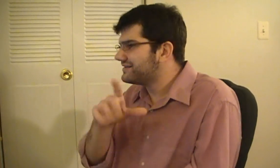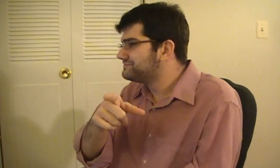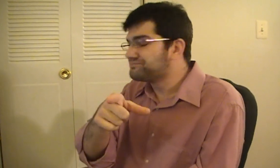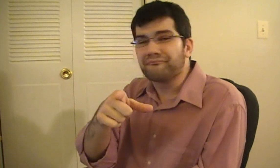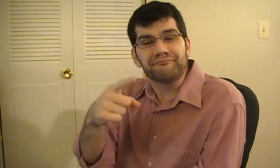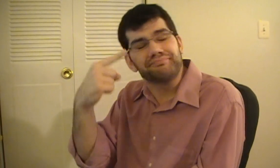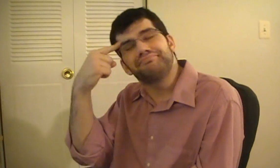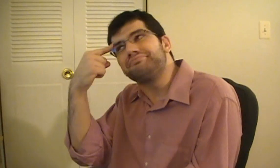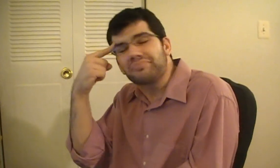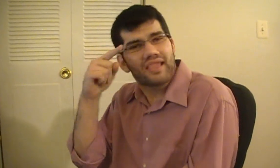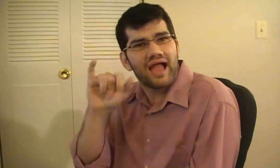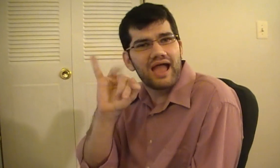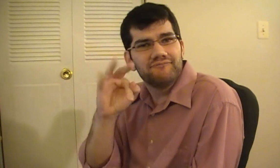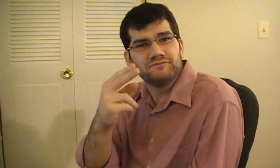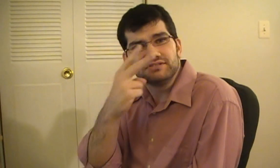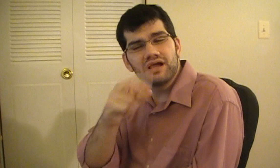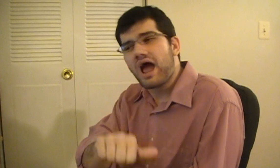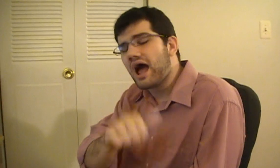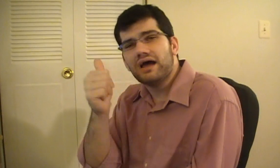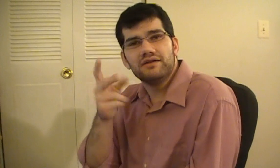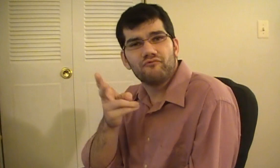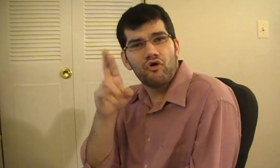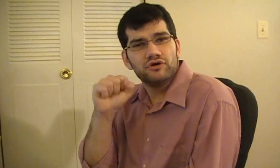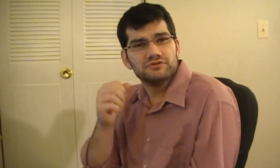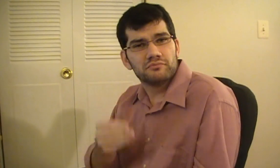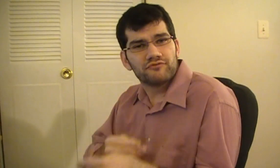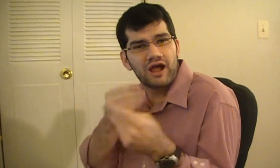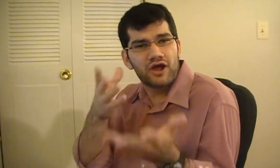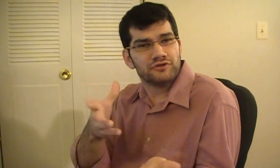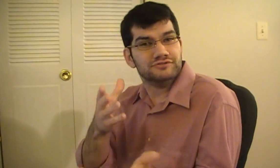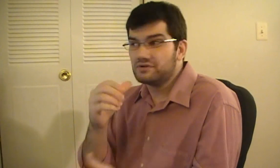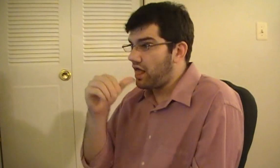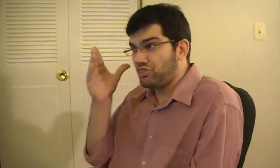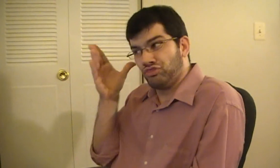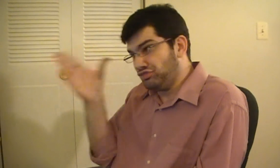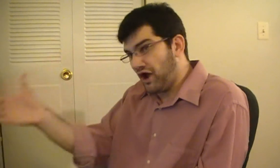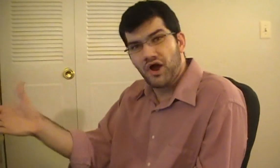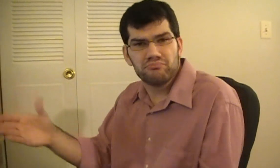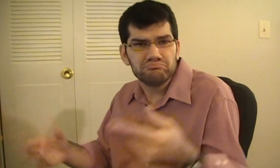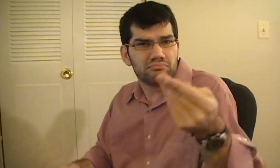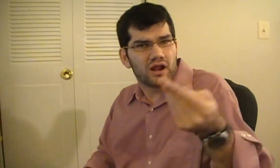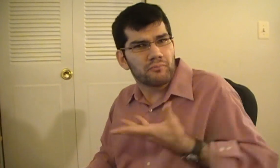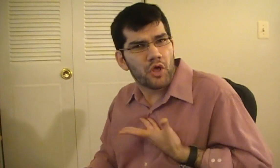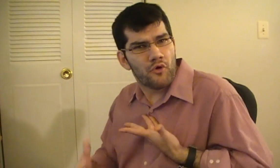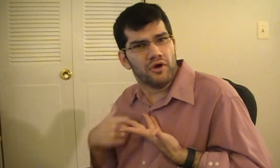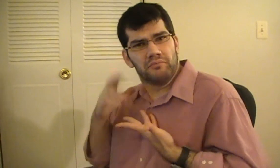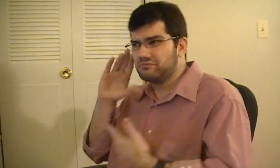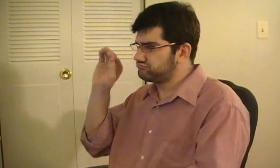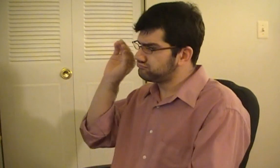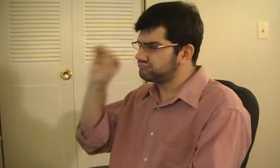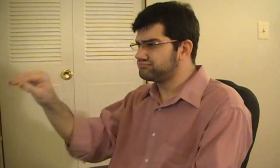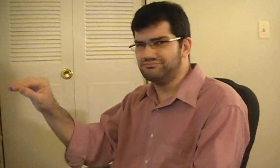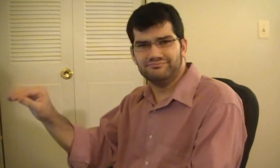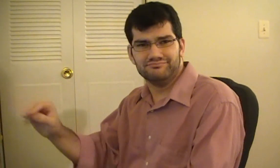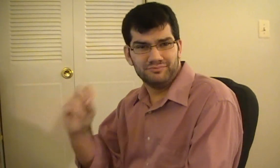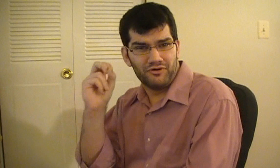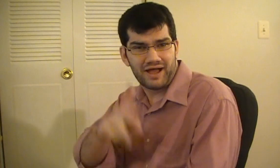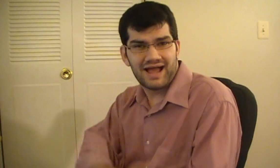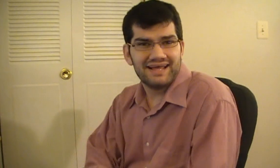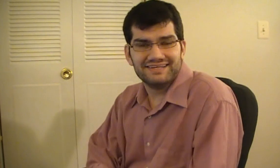Hey, if you know any VRS Providers that are not in the directory, let me know and I will include them. Okay?